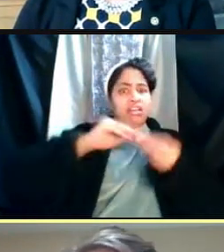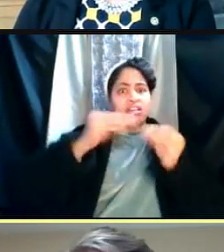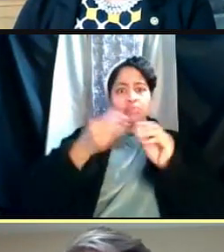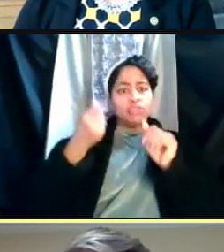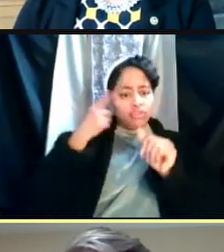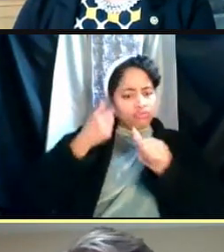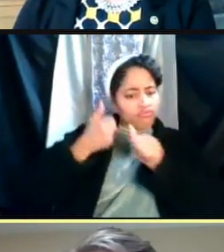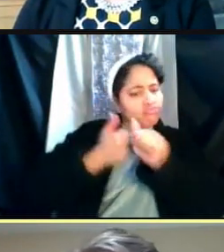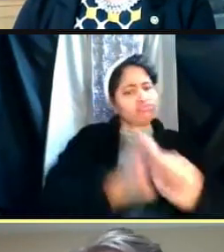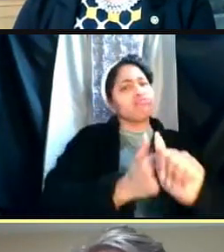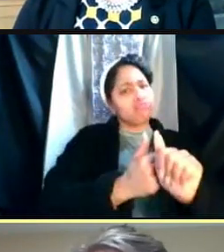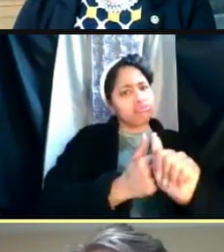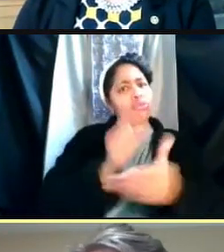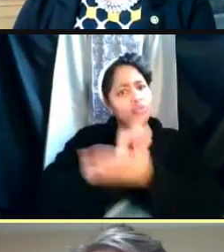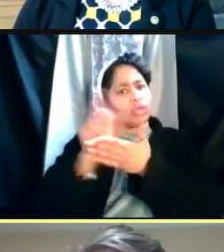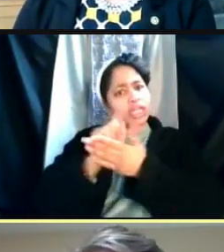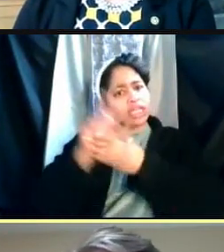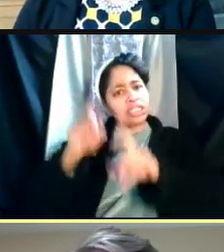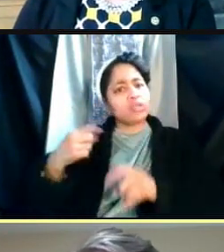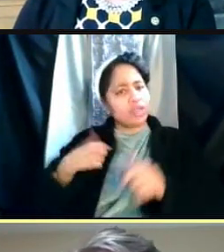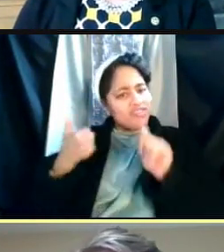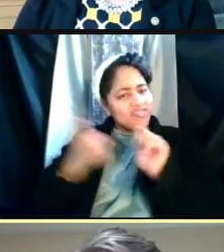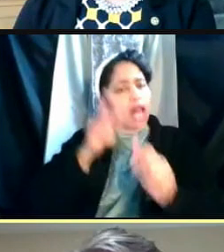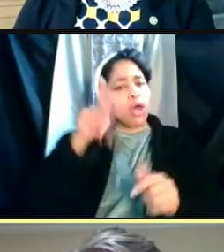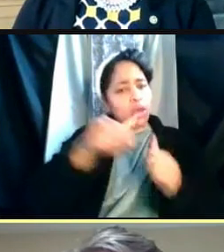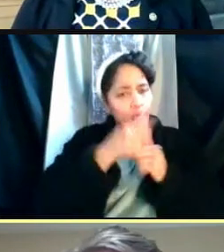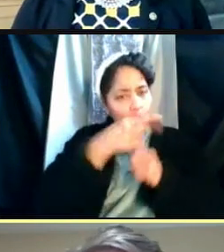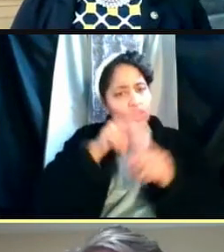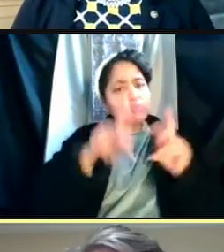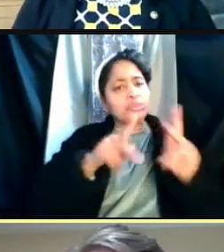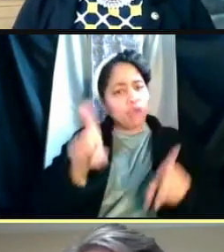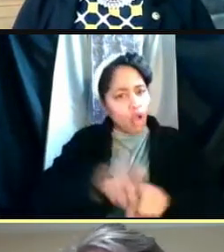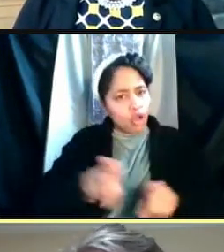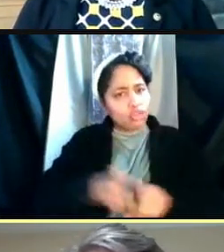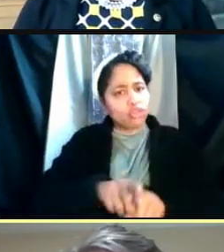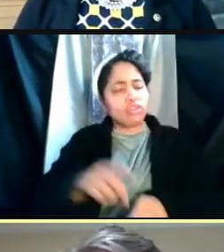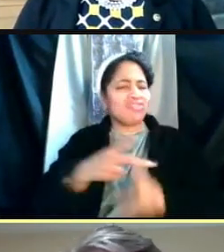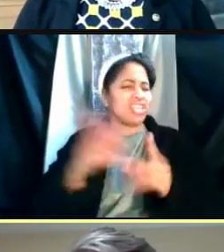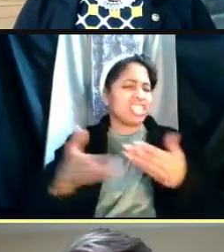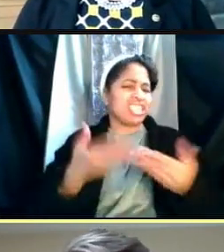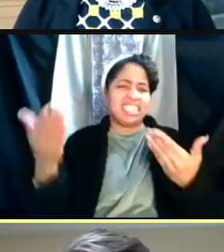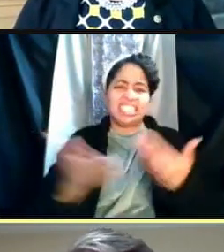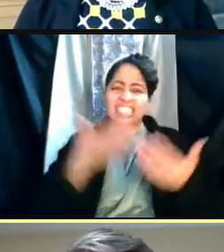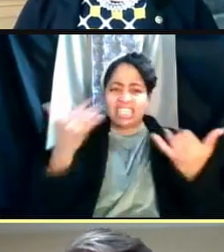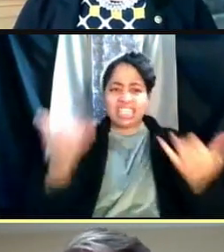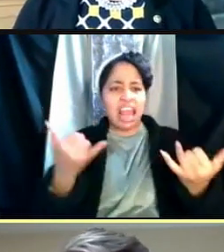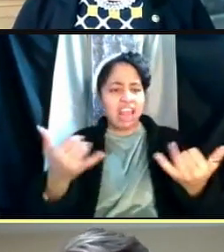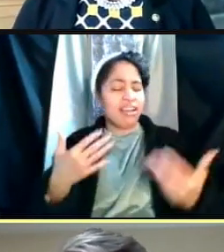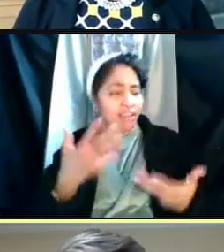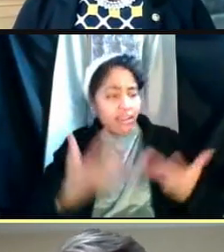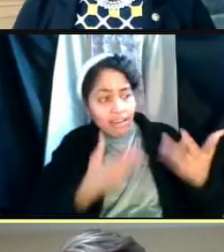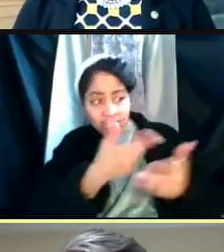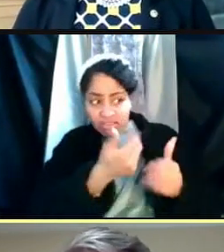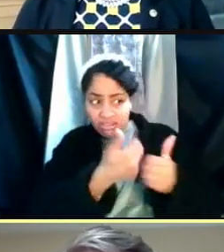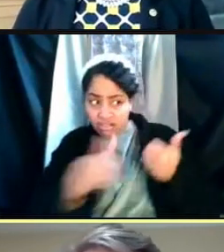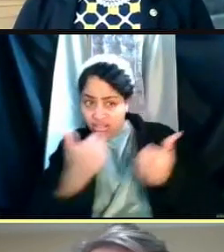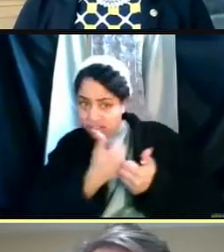And we can follow up with those individuals very easily if they are avoiding that resource.